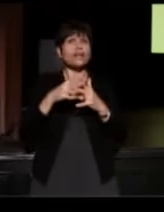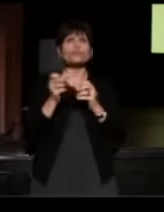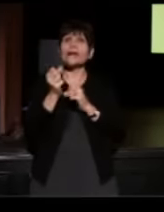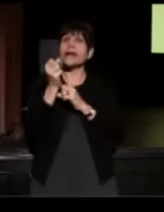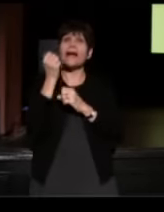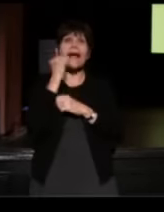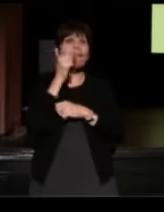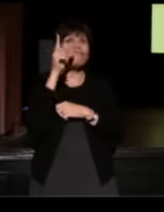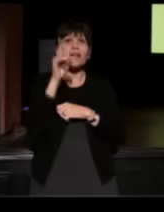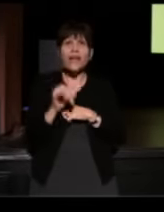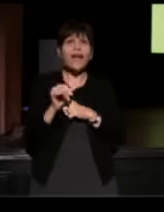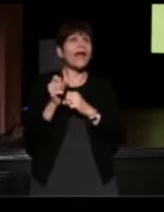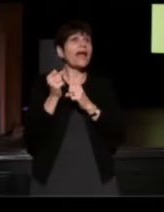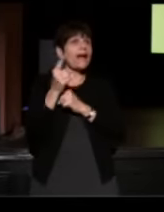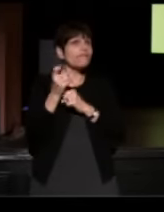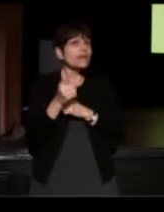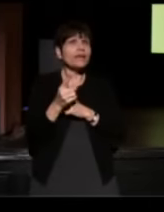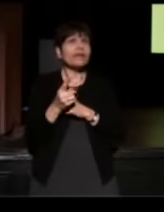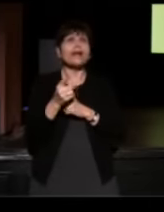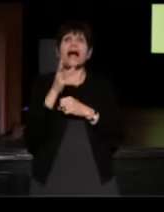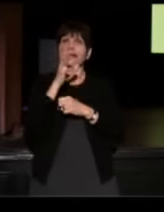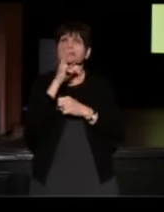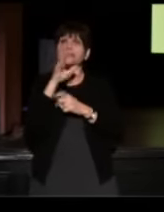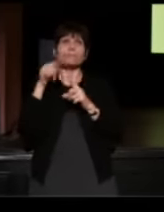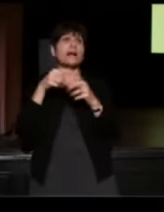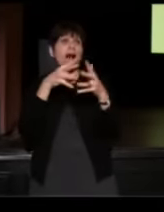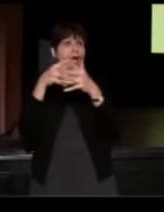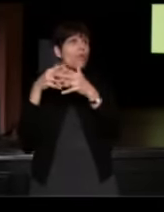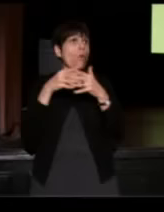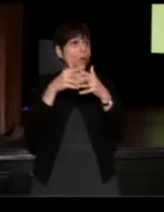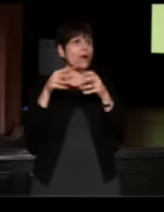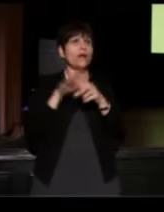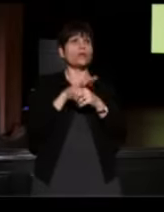and I can speak for the whole country to say how grateful we are to you